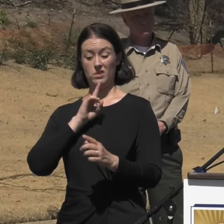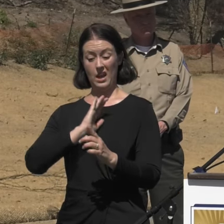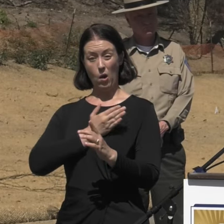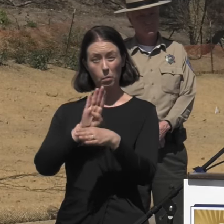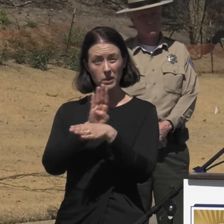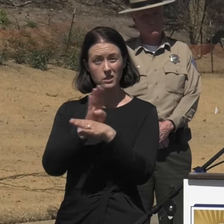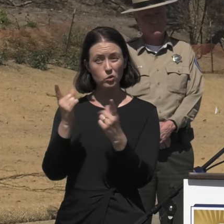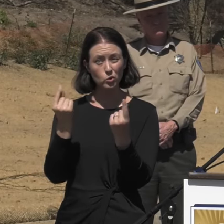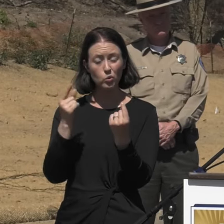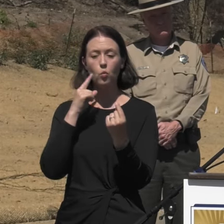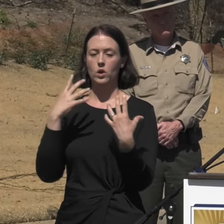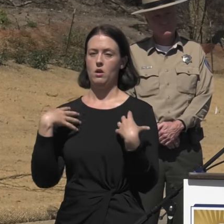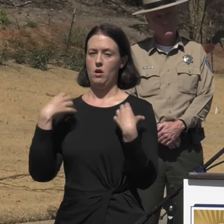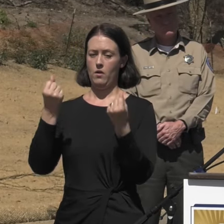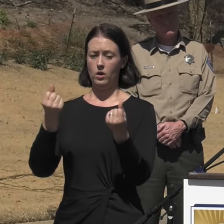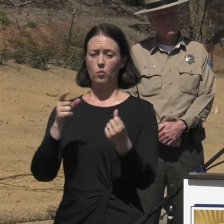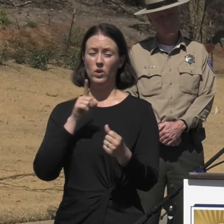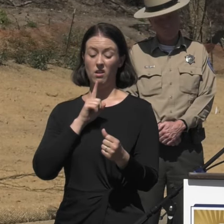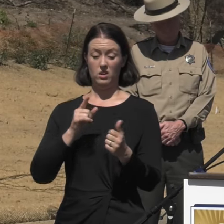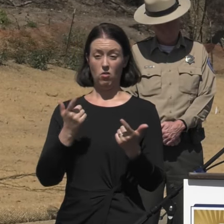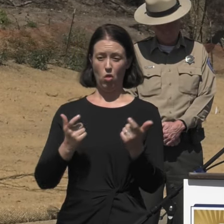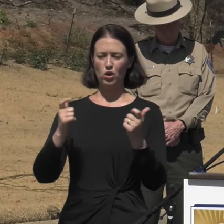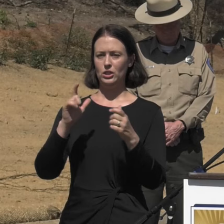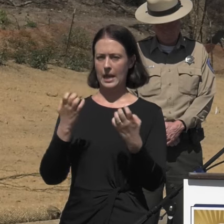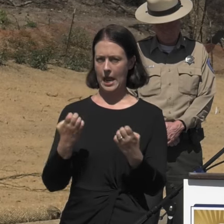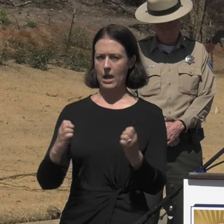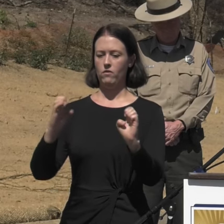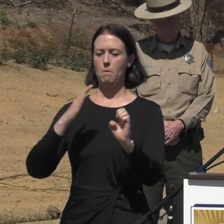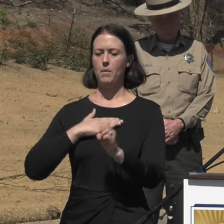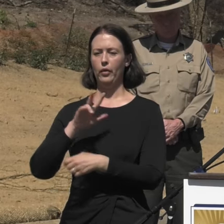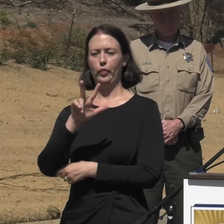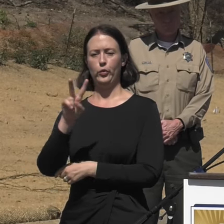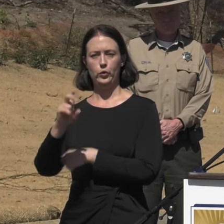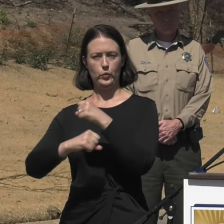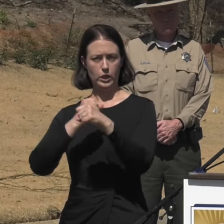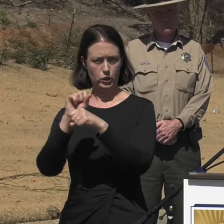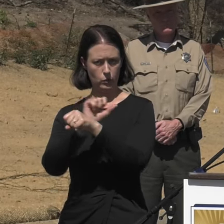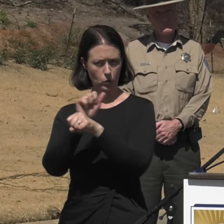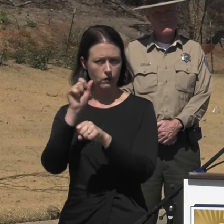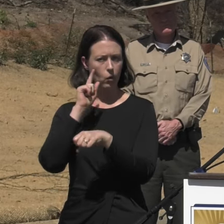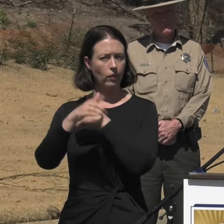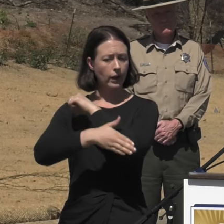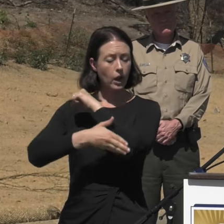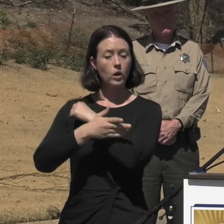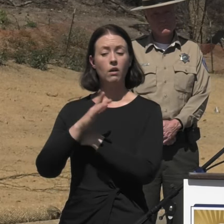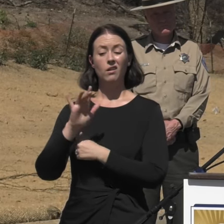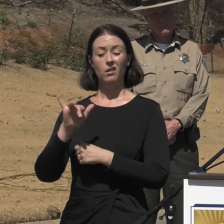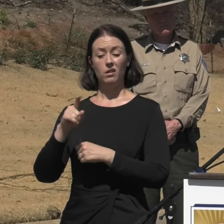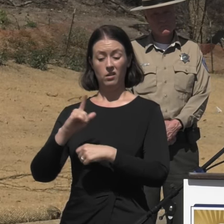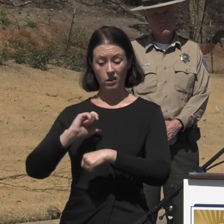recovery effort of my 32-year career. In the fire's aftermath, the county established a recovery coordinating center